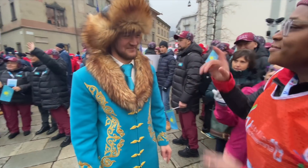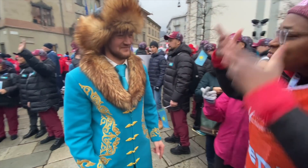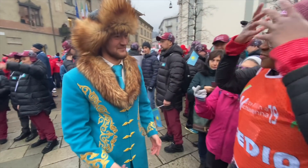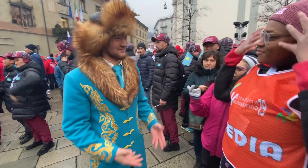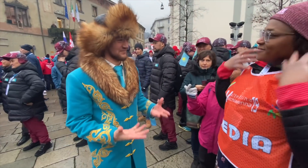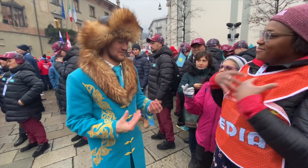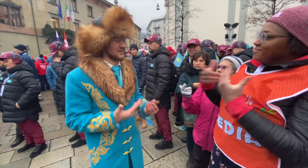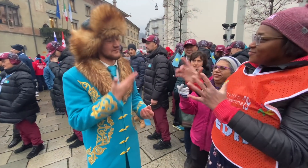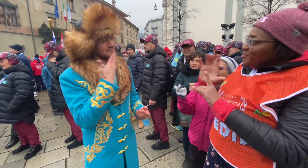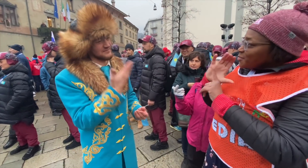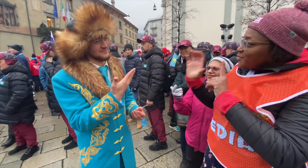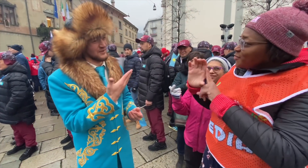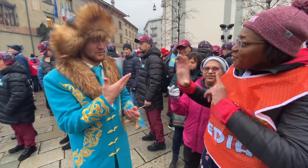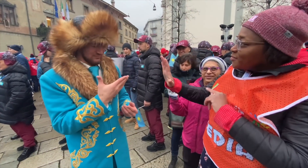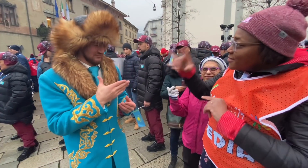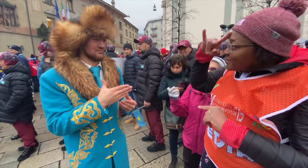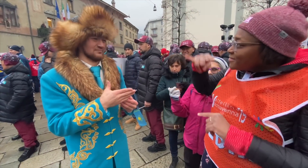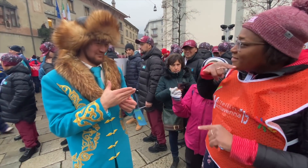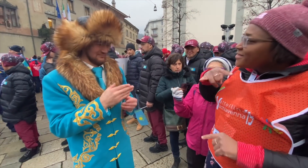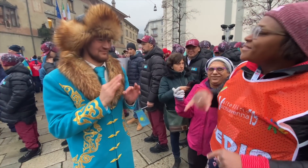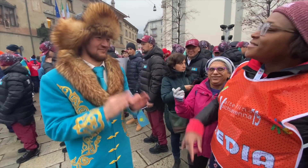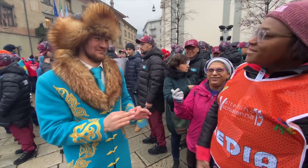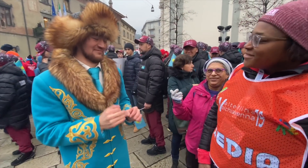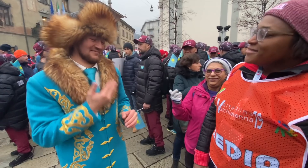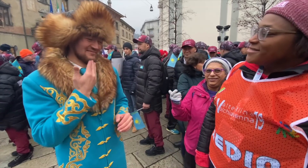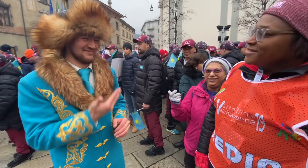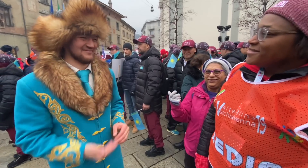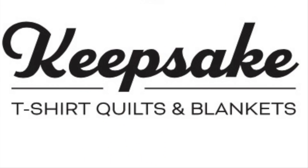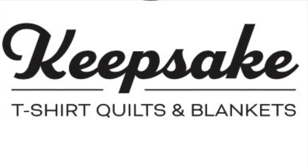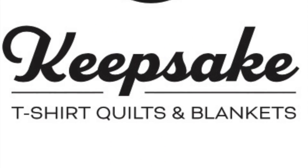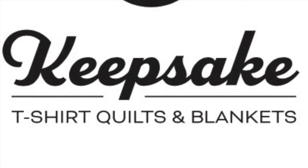Your clothes are based on your culture? Yes. Thank you.